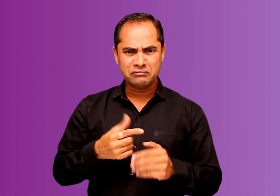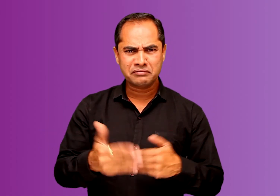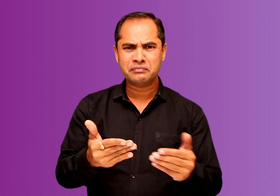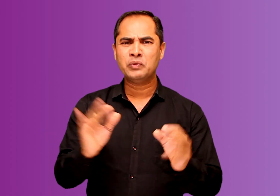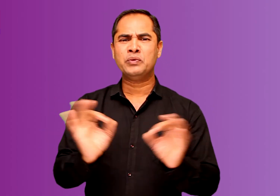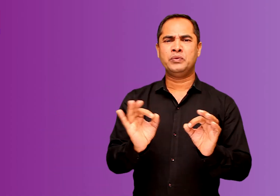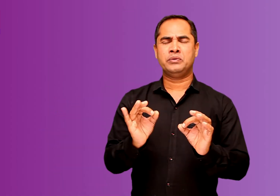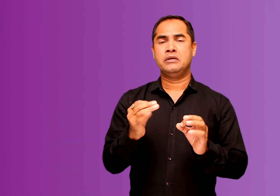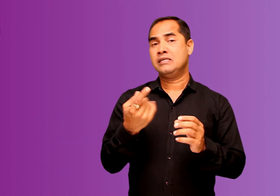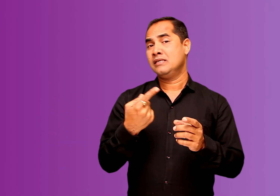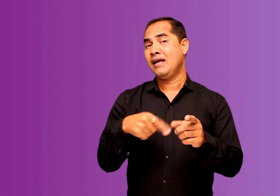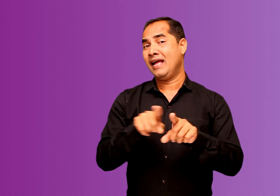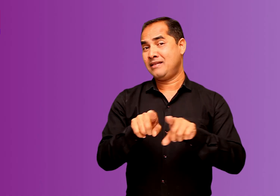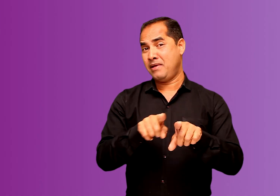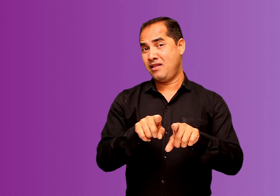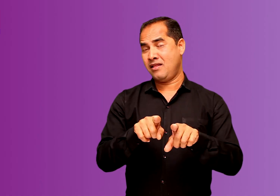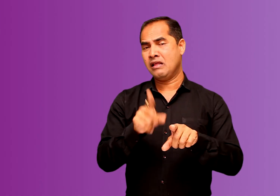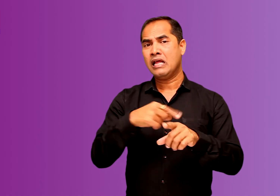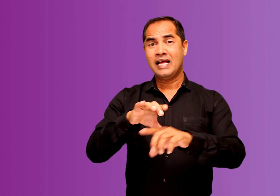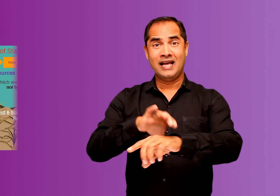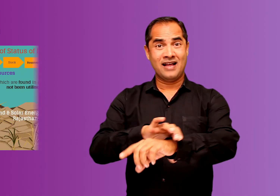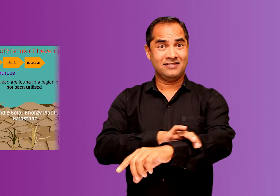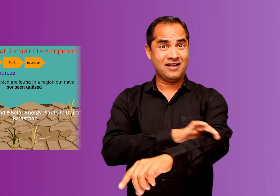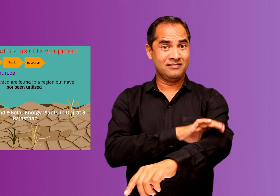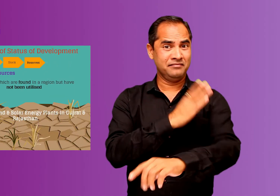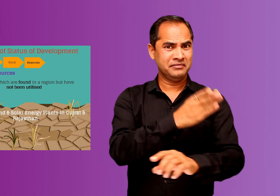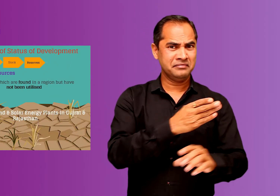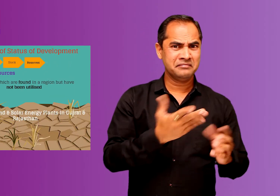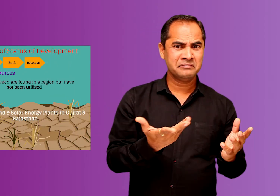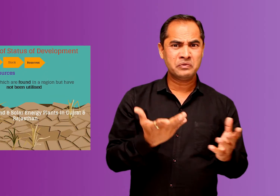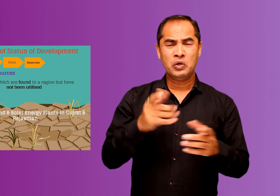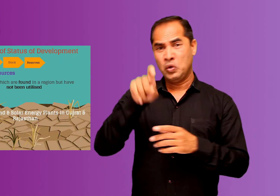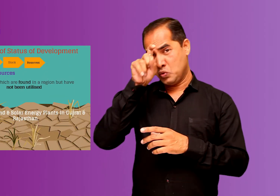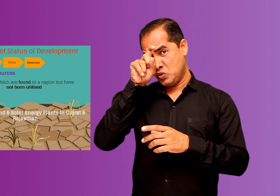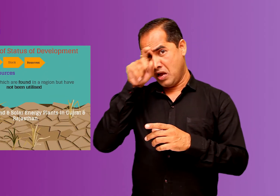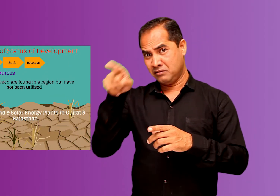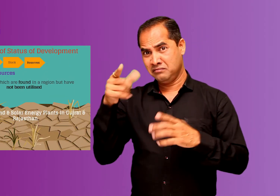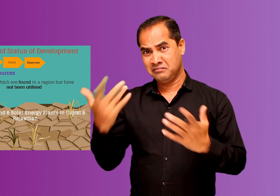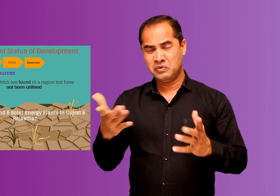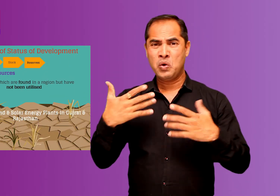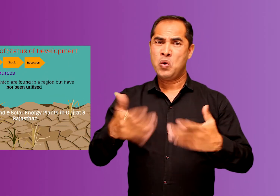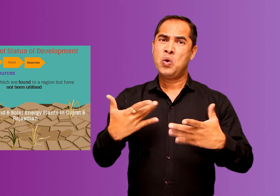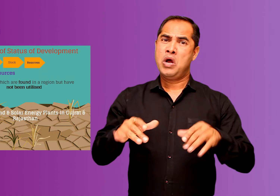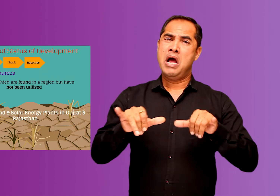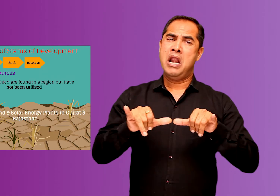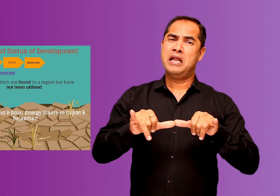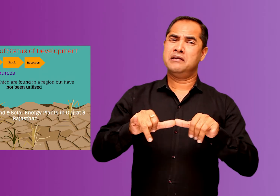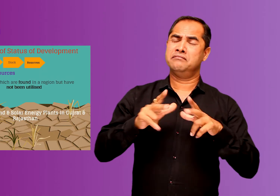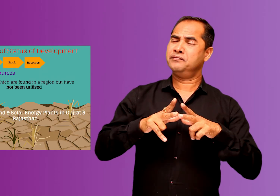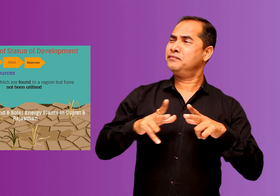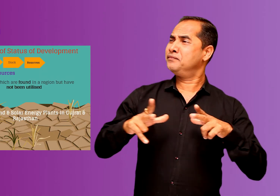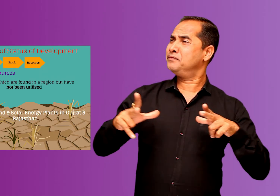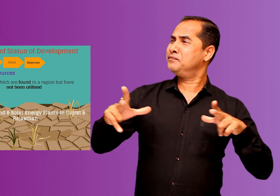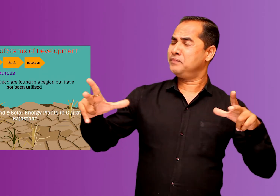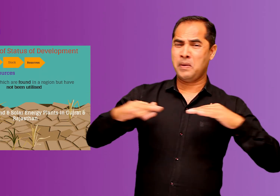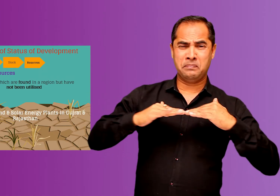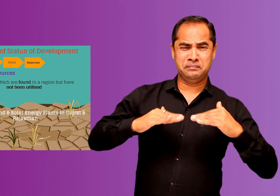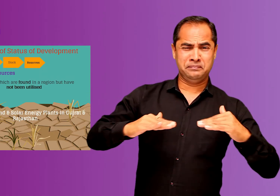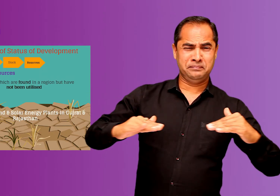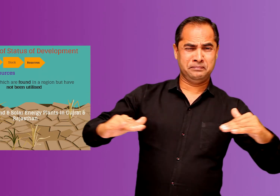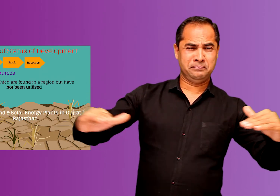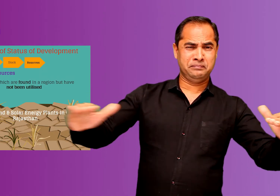utilized for example in Rajasthan and Gujarat they have enormous potential in